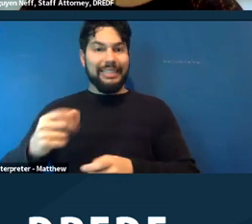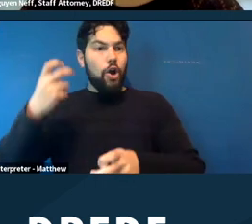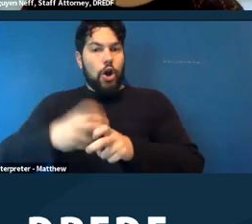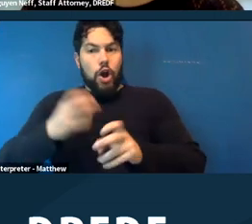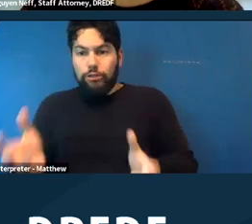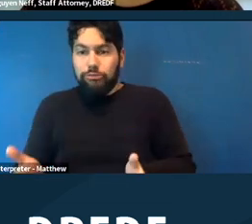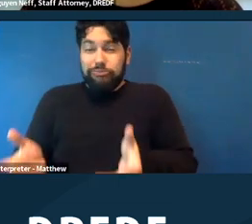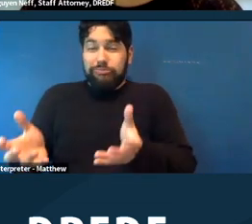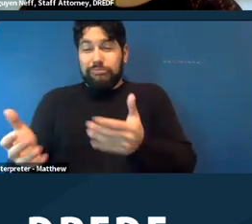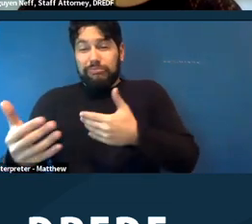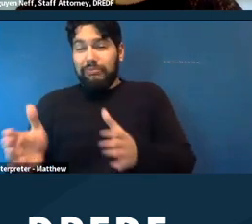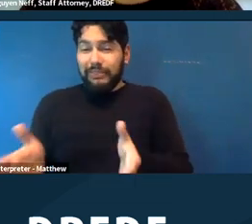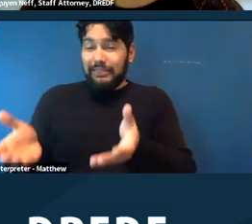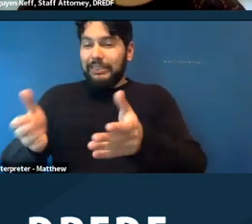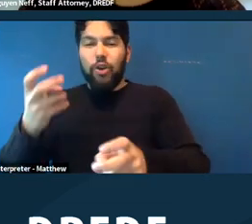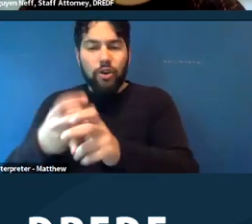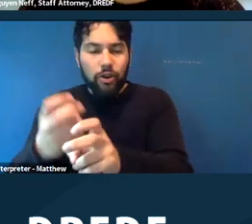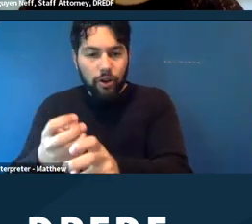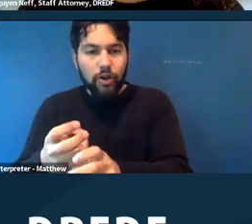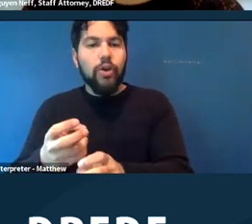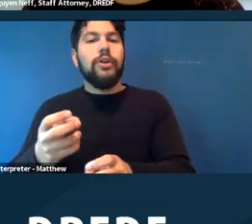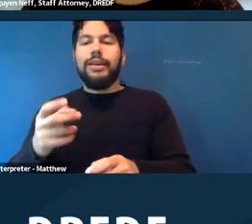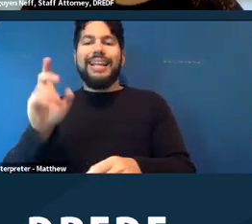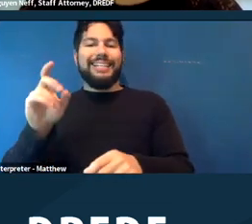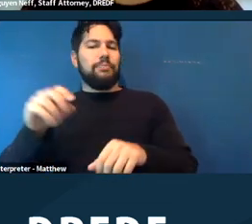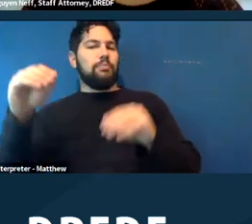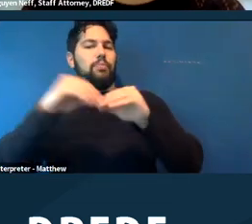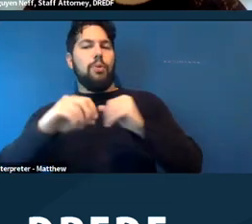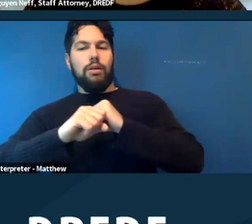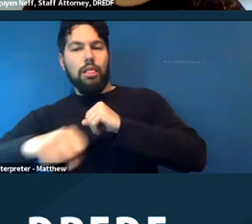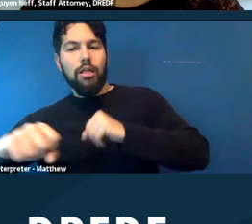have in an encampment, therefore you need more time because you can't comply with the